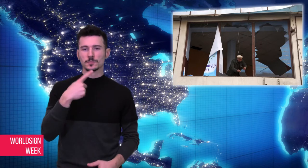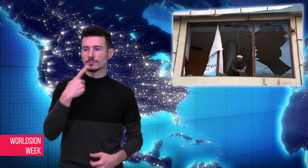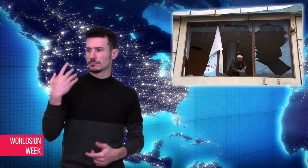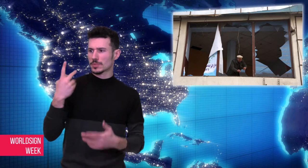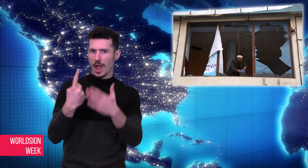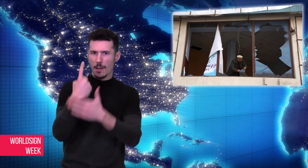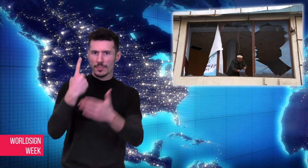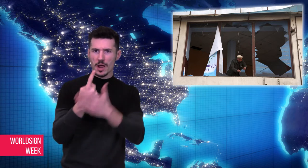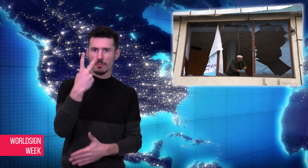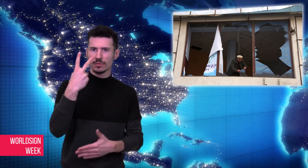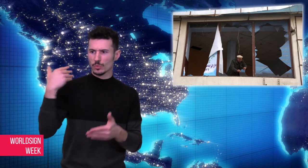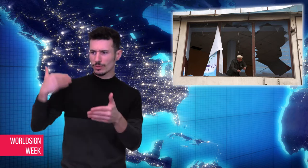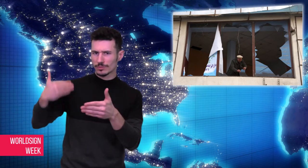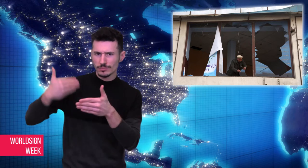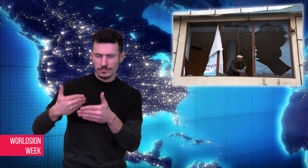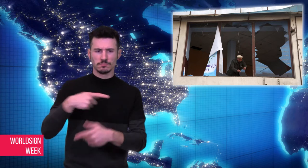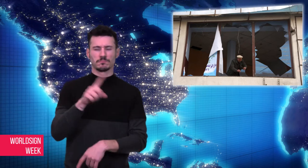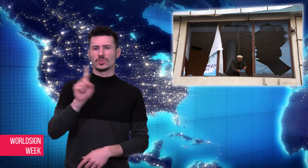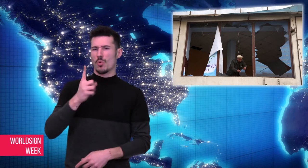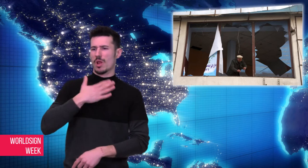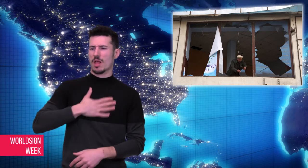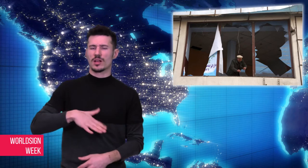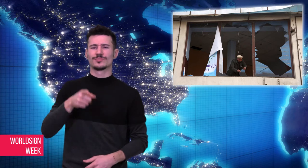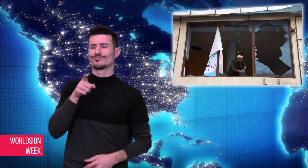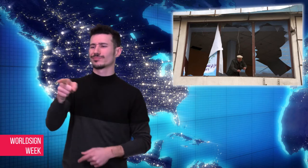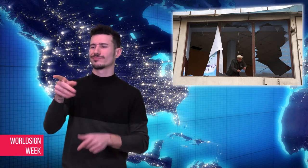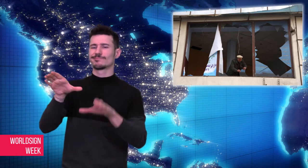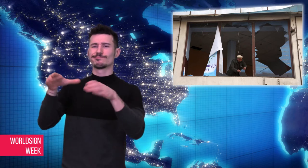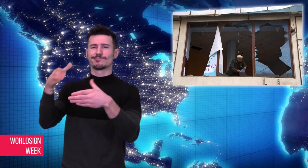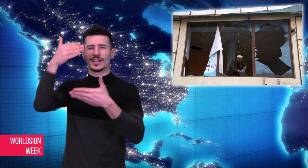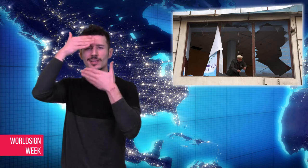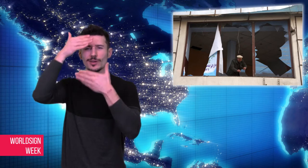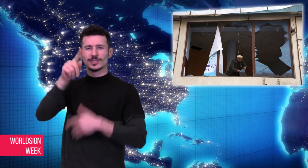the recent attacks, stating: “Taliban